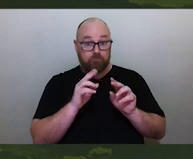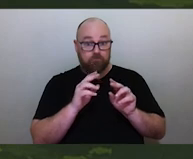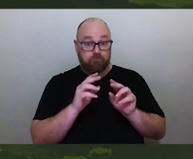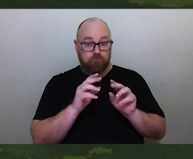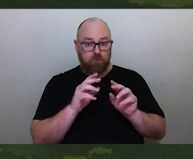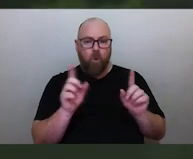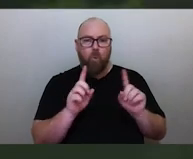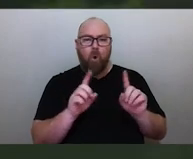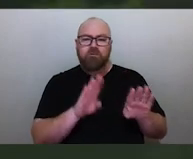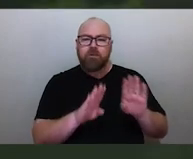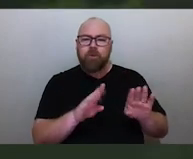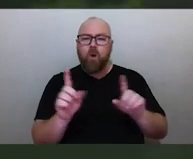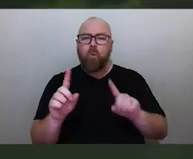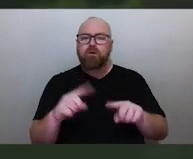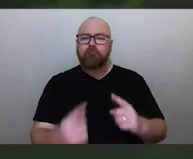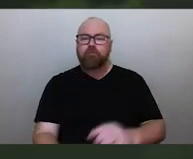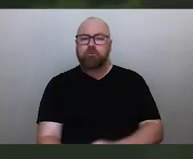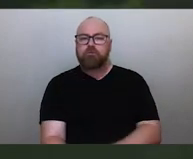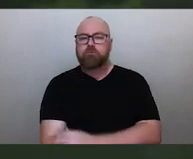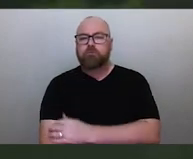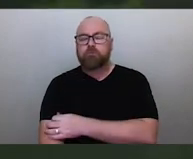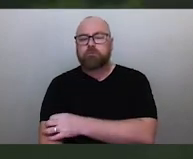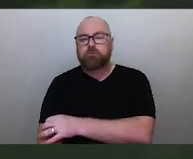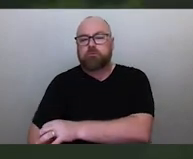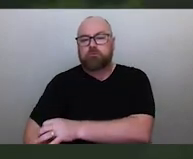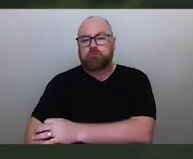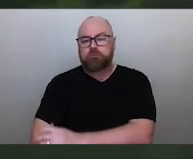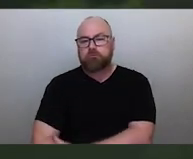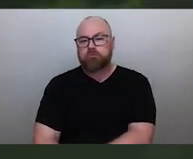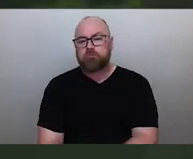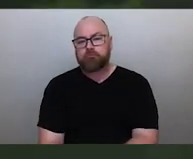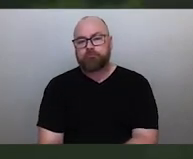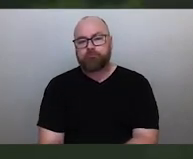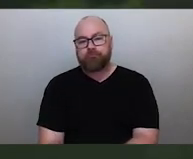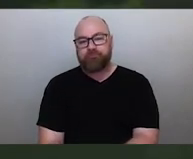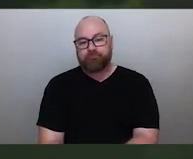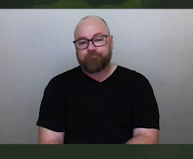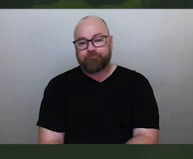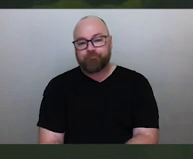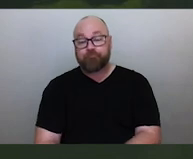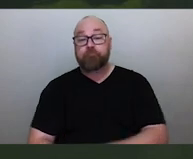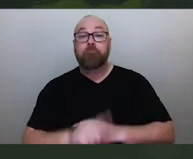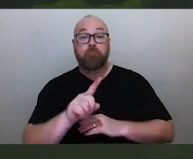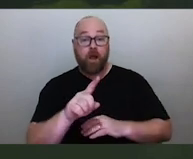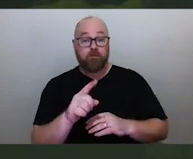and what's different about them, keeping in mind that these artworks are gorgeous.